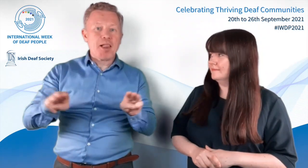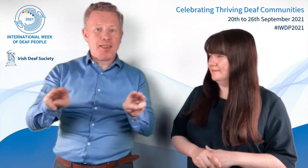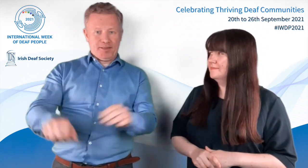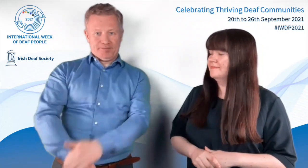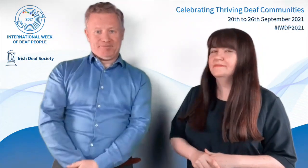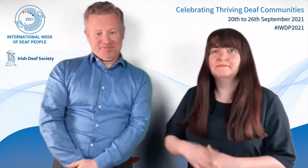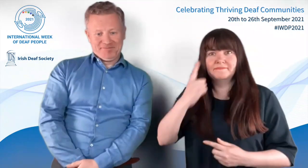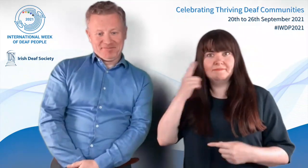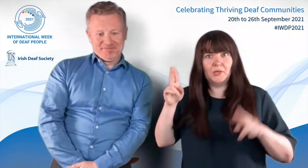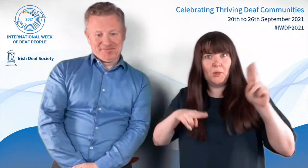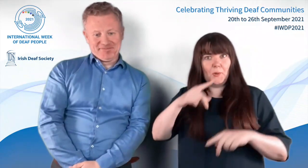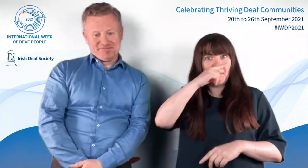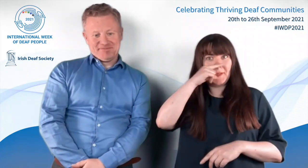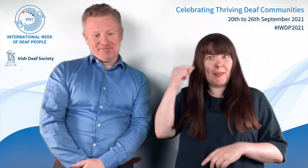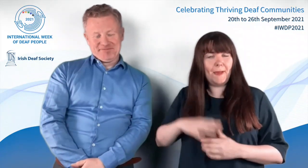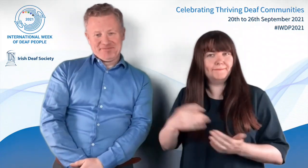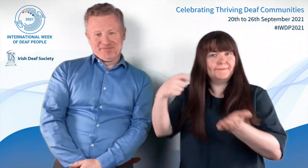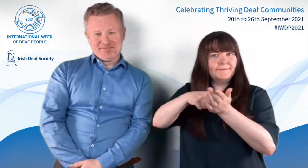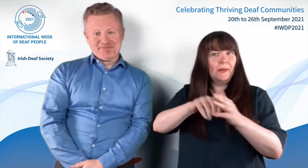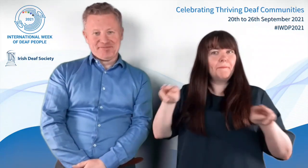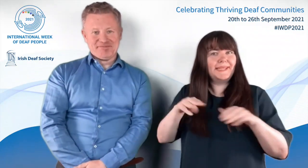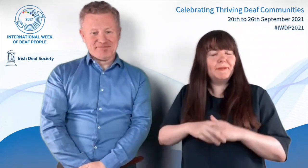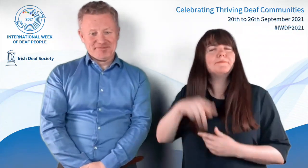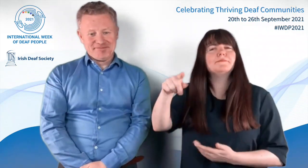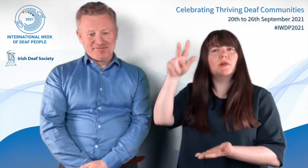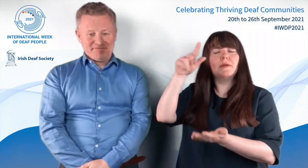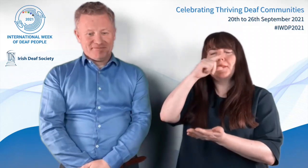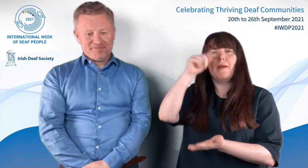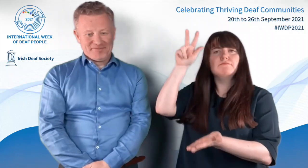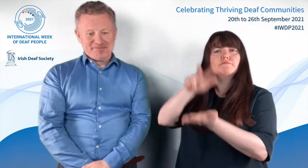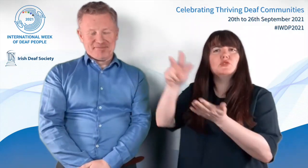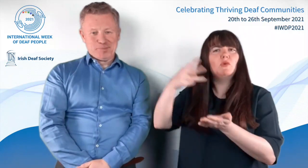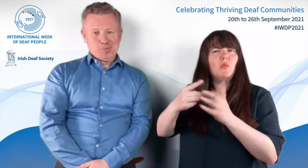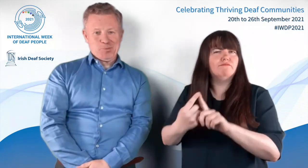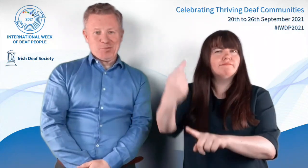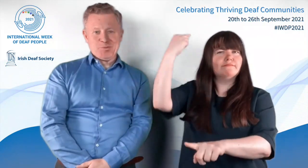[Lianne]: So you'll see the new name adds 'deaf people'. That name change was made official